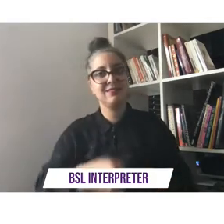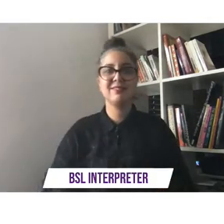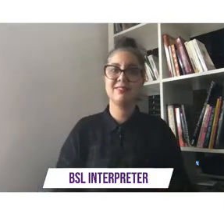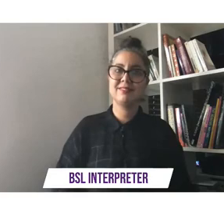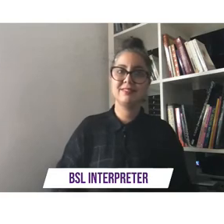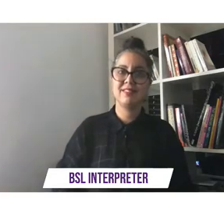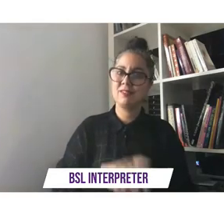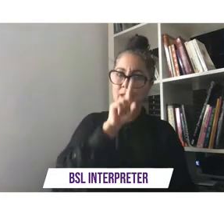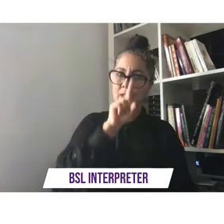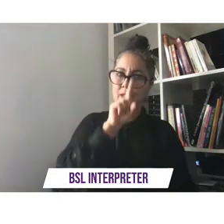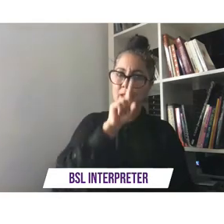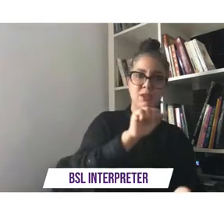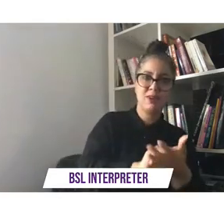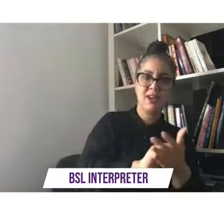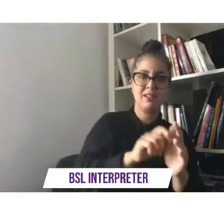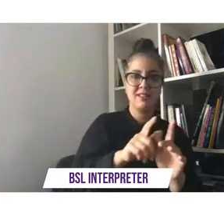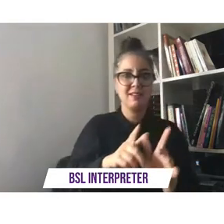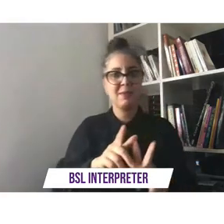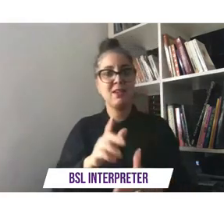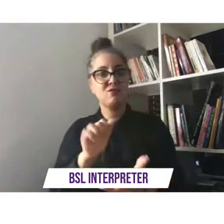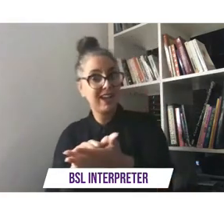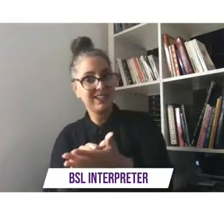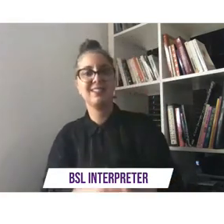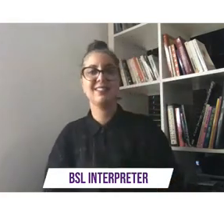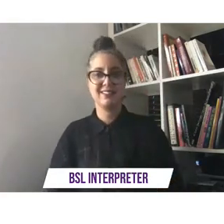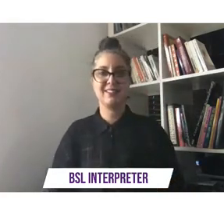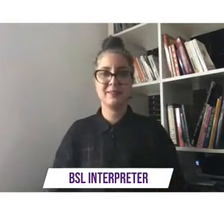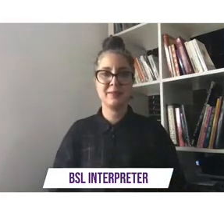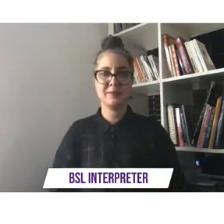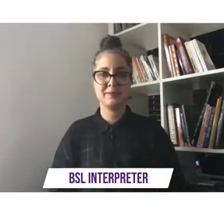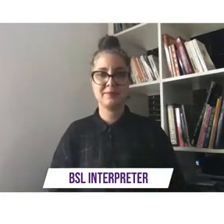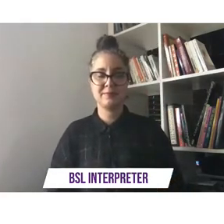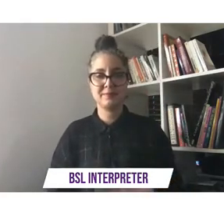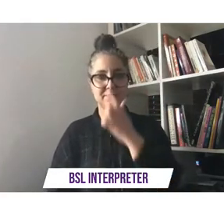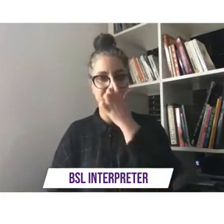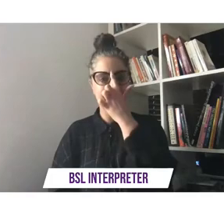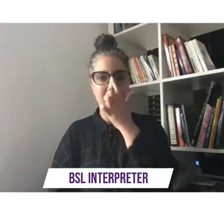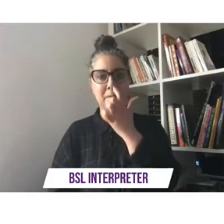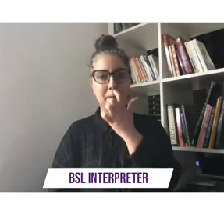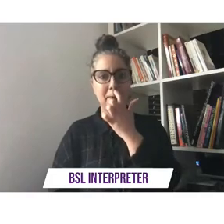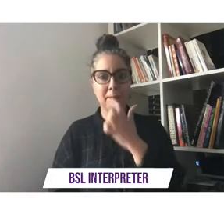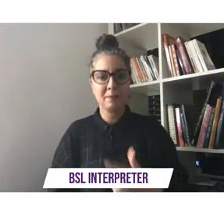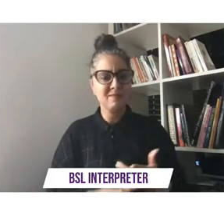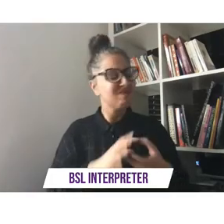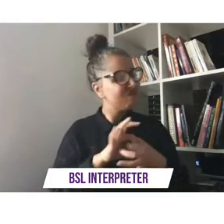if it can't be wrong then it must be right stick together and keep it tight